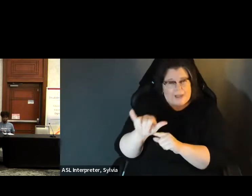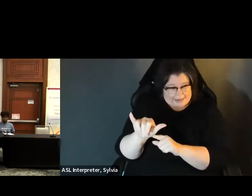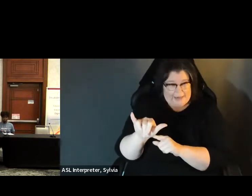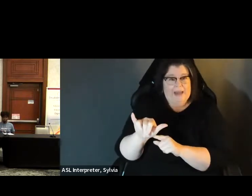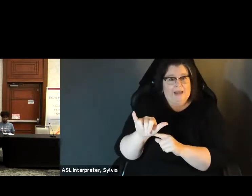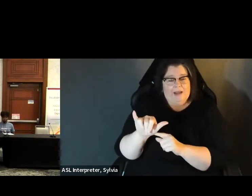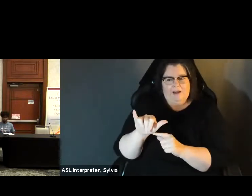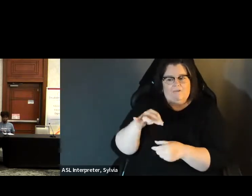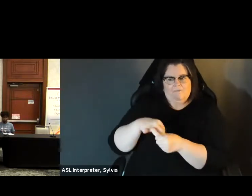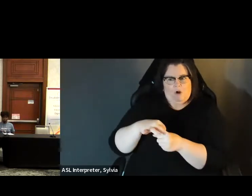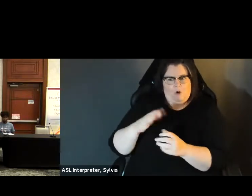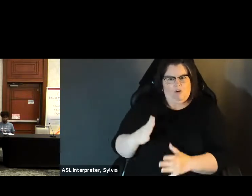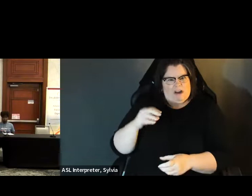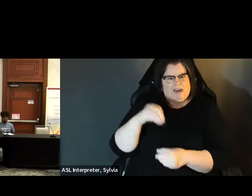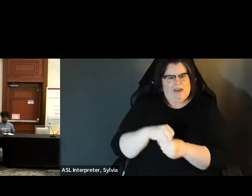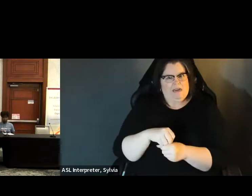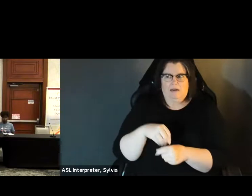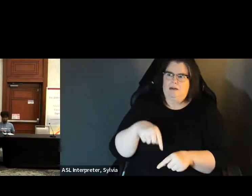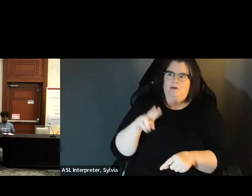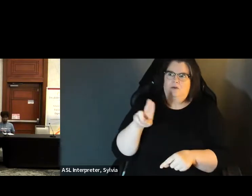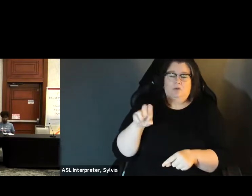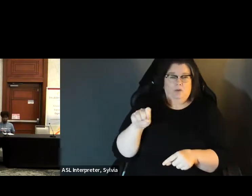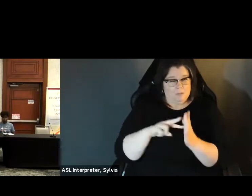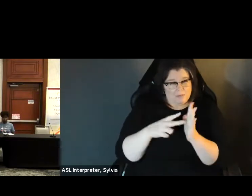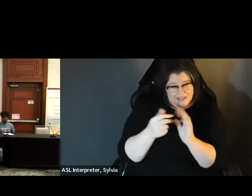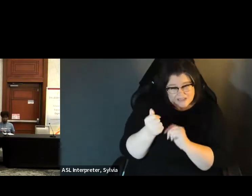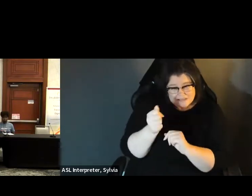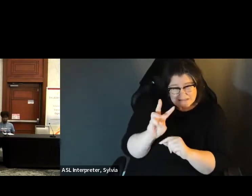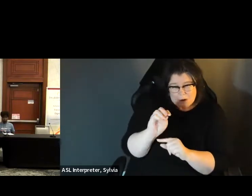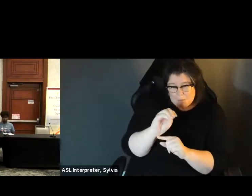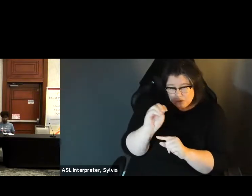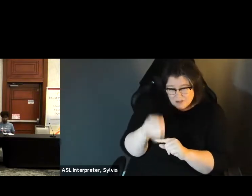the largest minority, you know , subset of voters in the country for the voting population. So the data